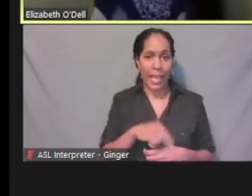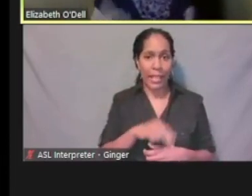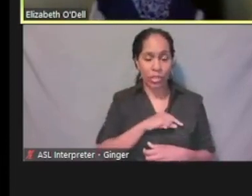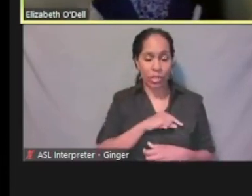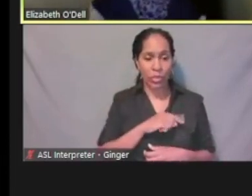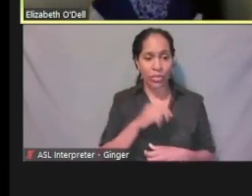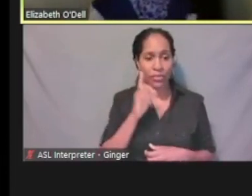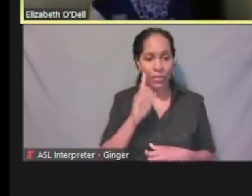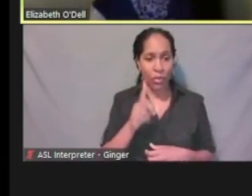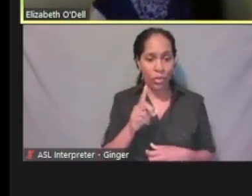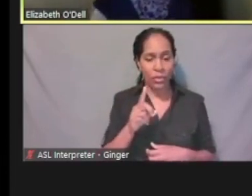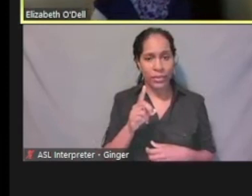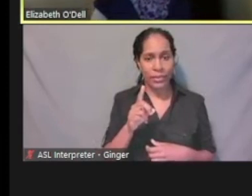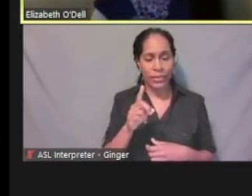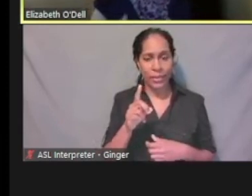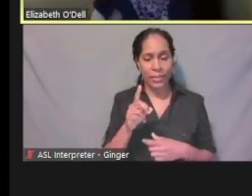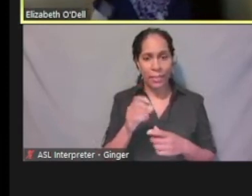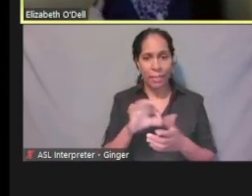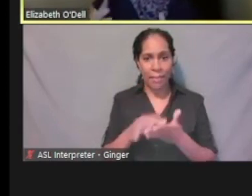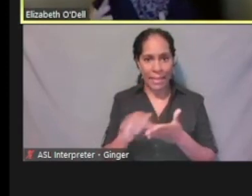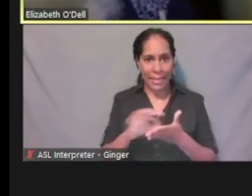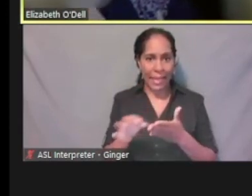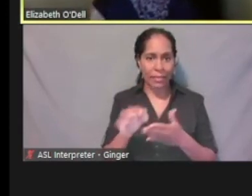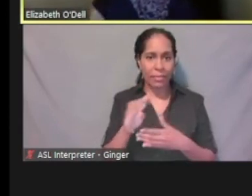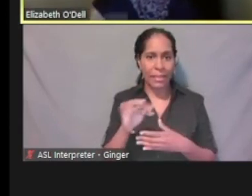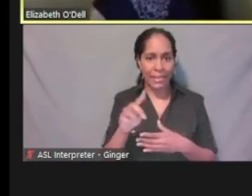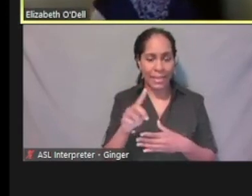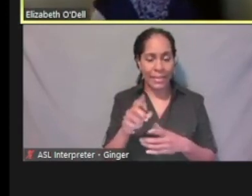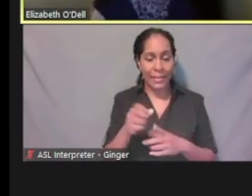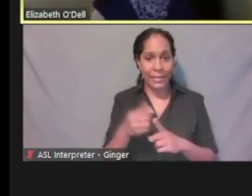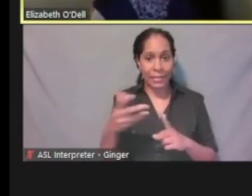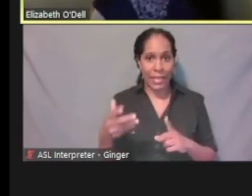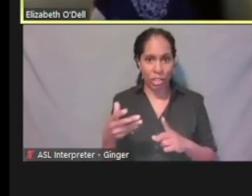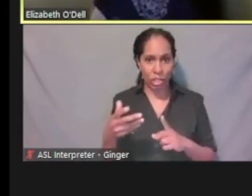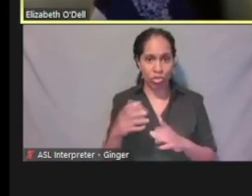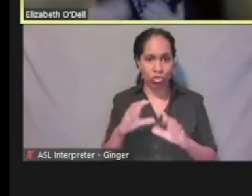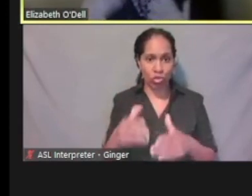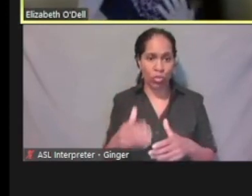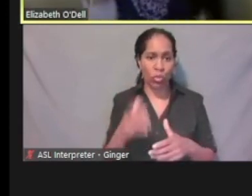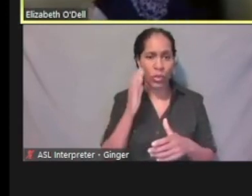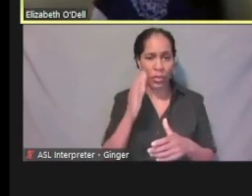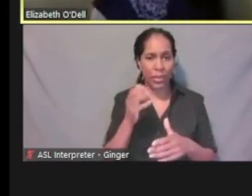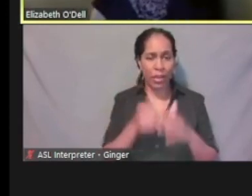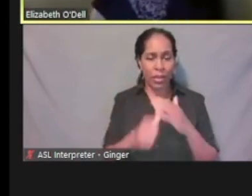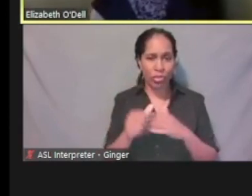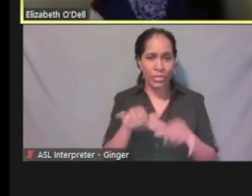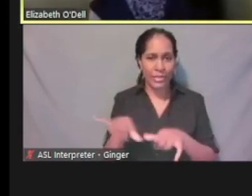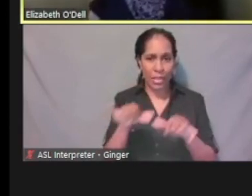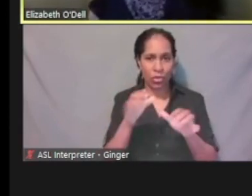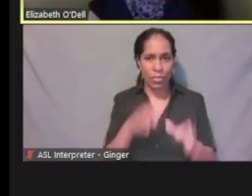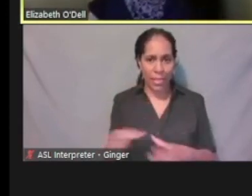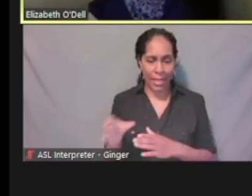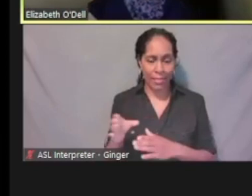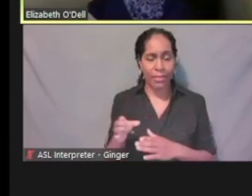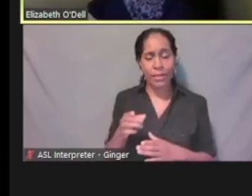the Medicaid expansion group will be enrolled in the standard plan. And so, they can put a preference for one of the health plans.